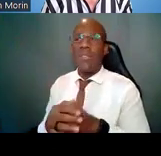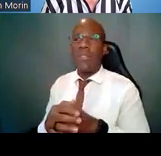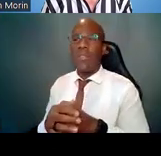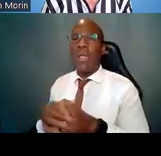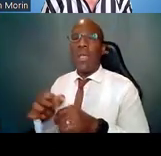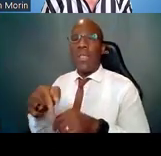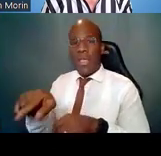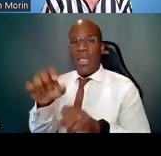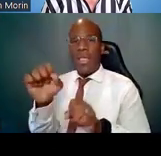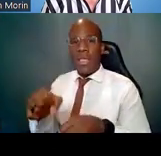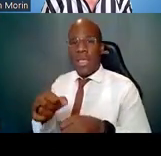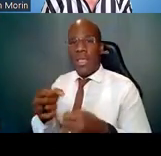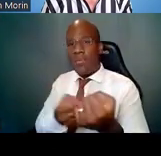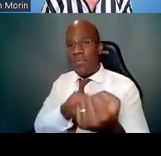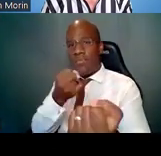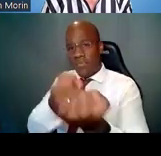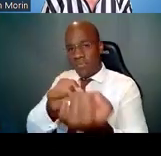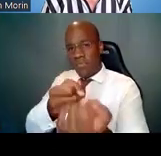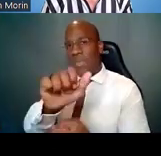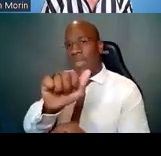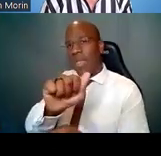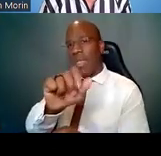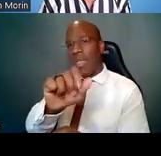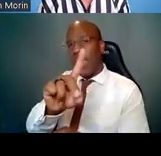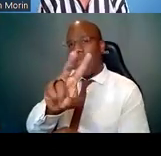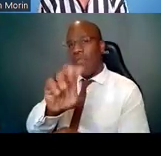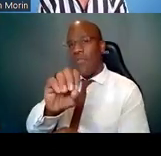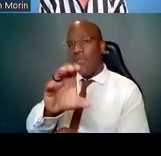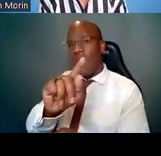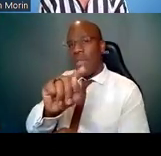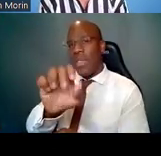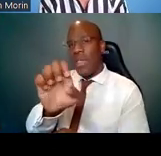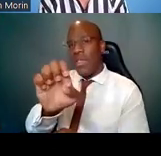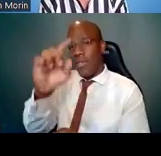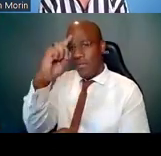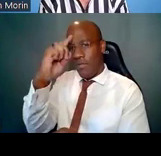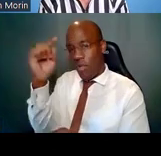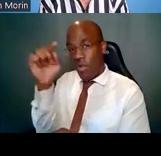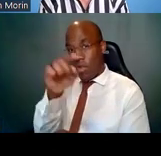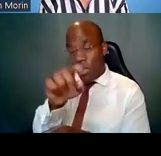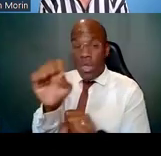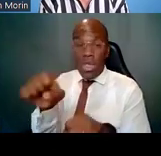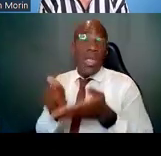This will help you in your next promotion and-or move you into new areas